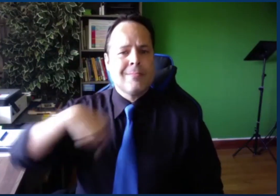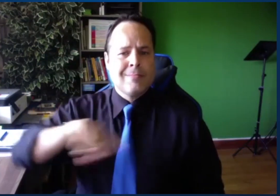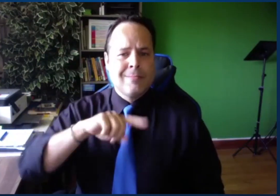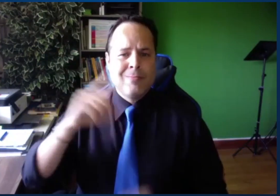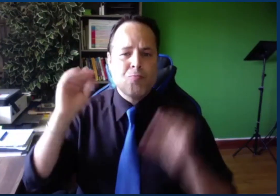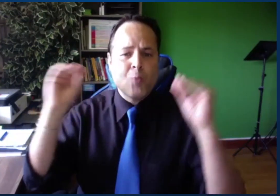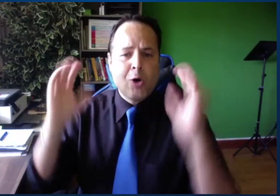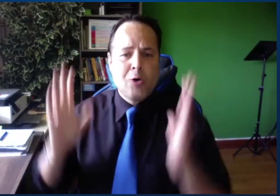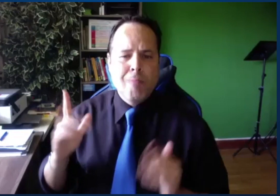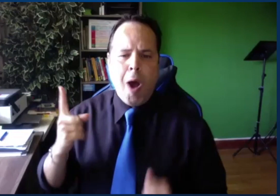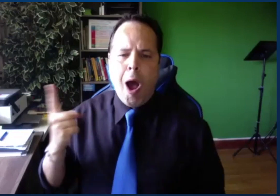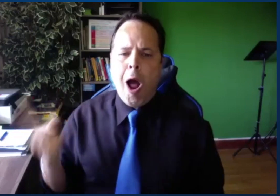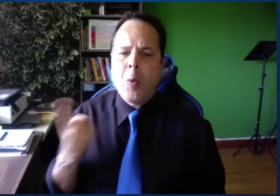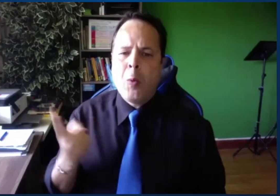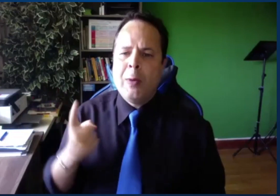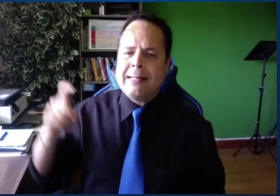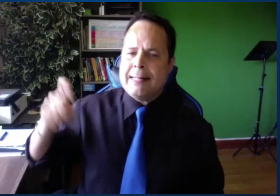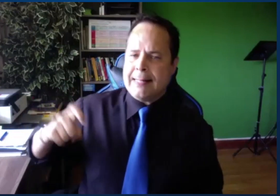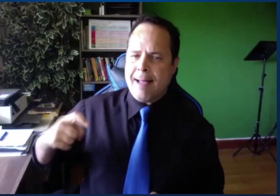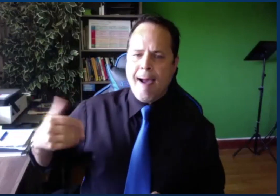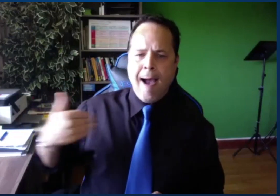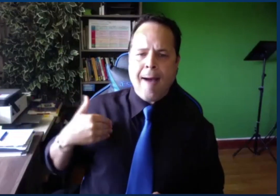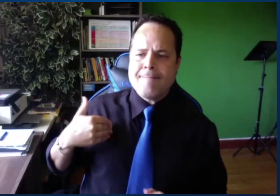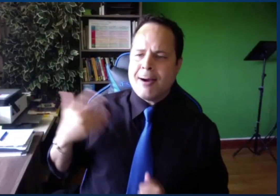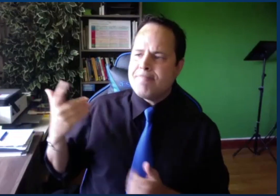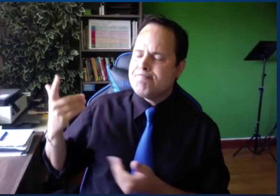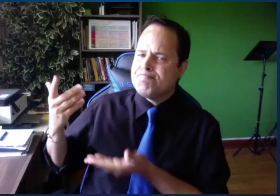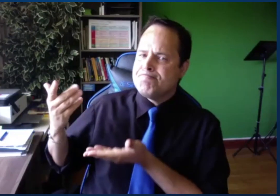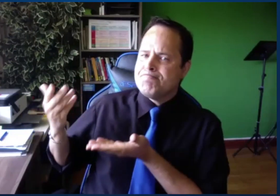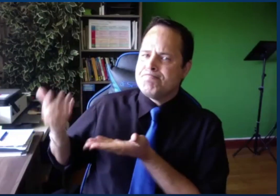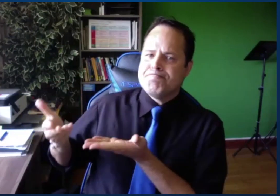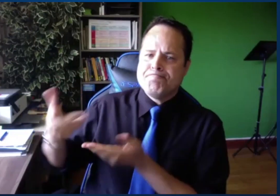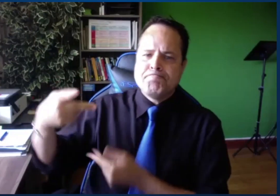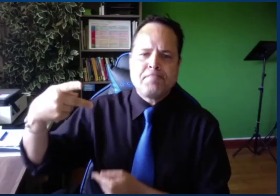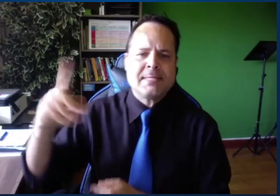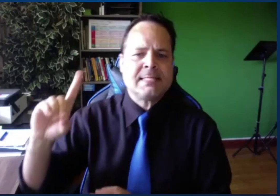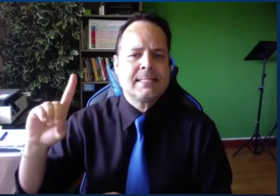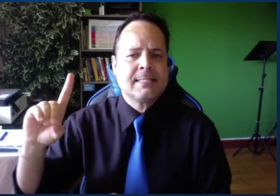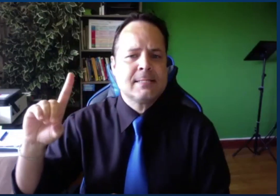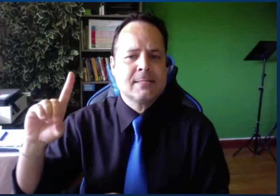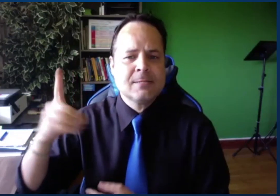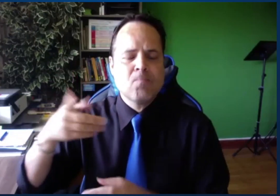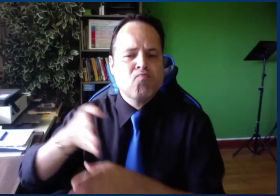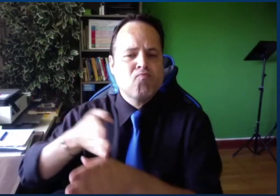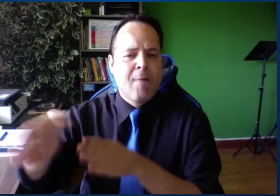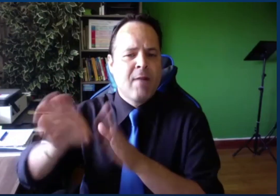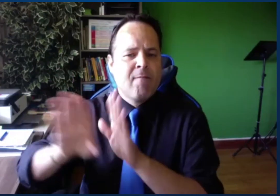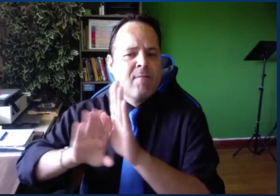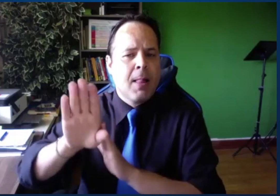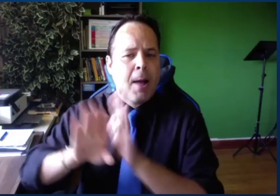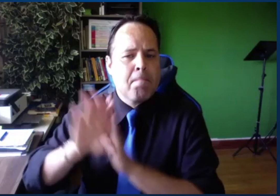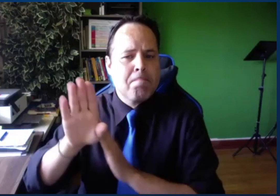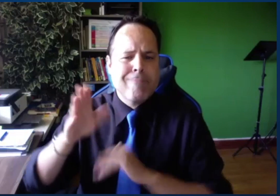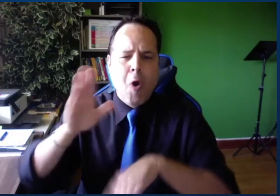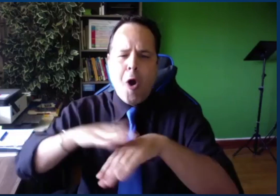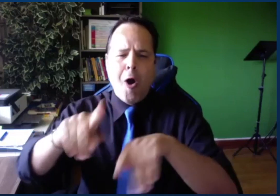we at Duli recognize that practitioners always need ongoing professional